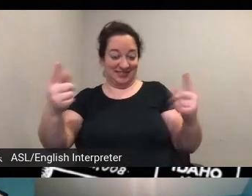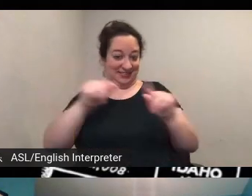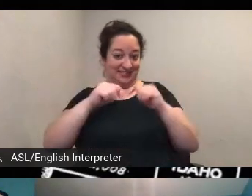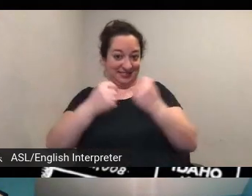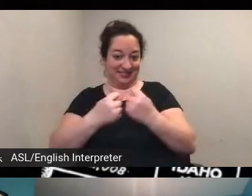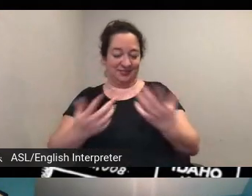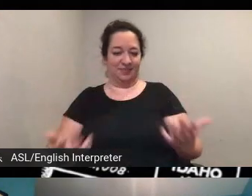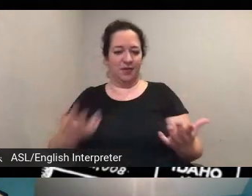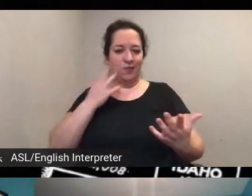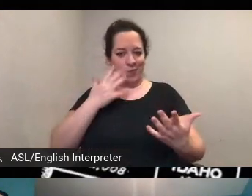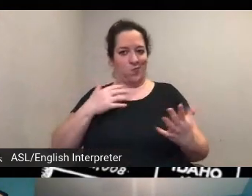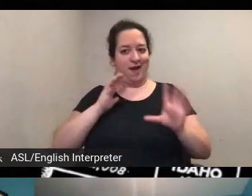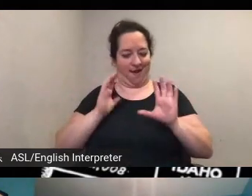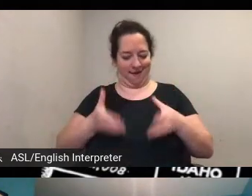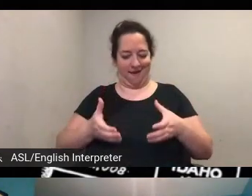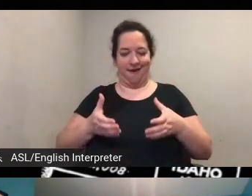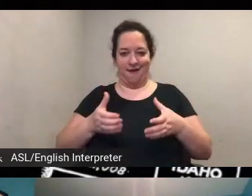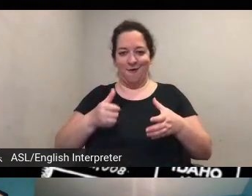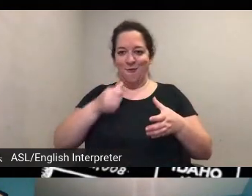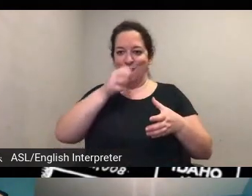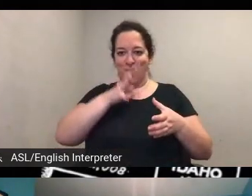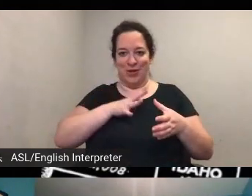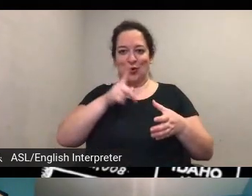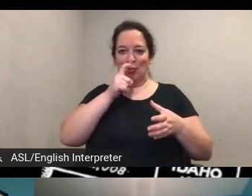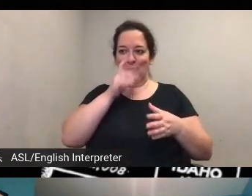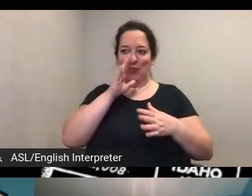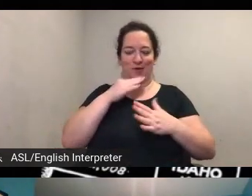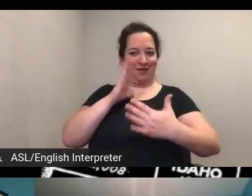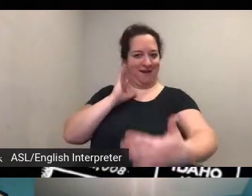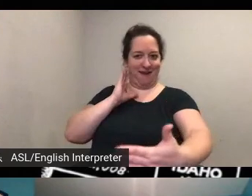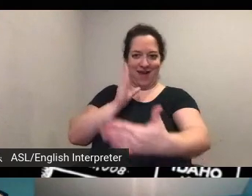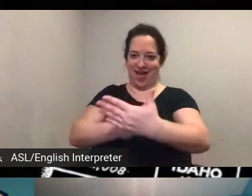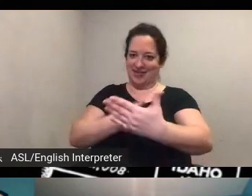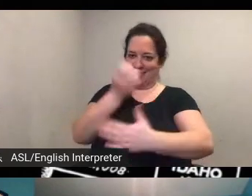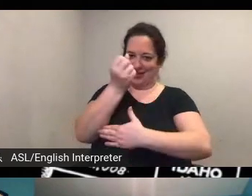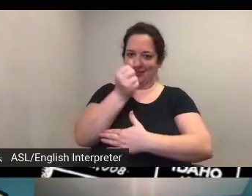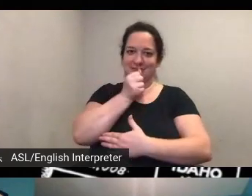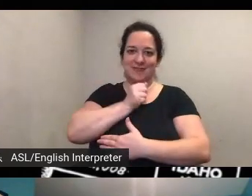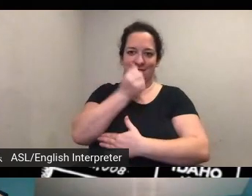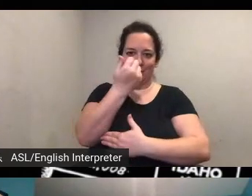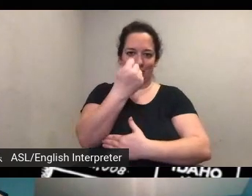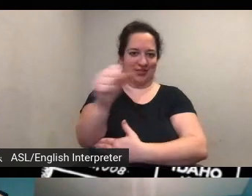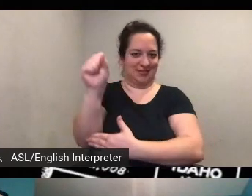of uh anti-suffragists out there and um you know should we include them or